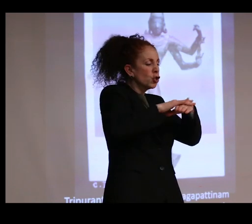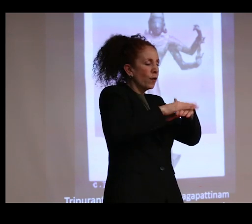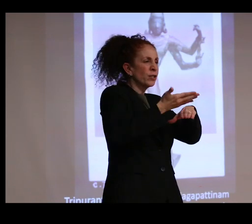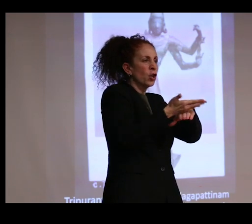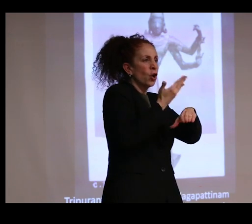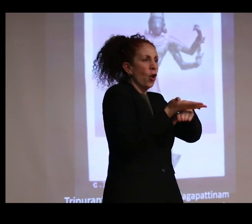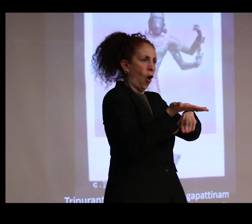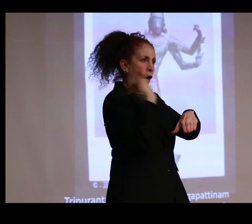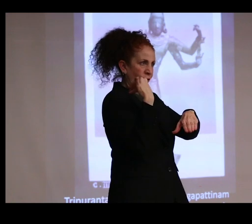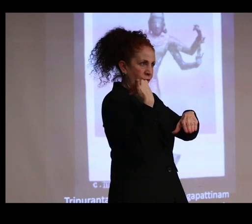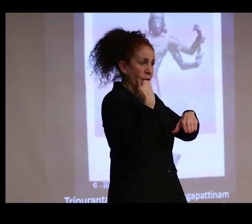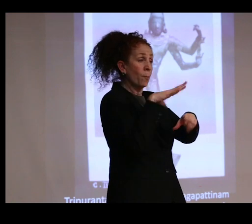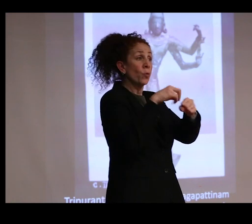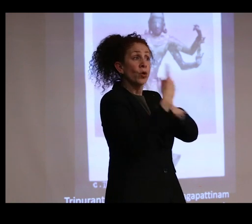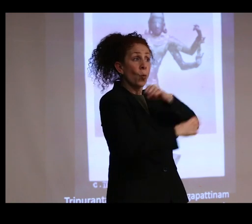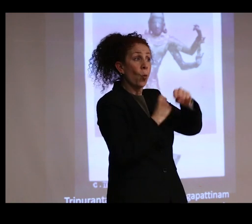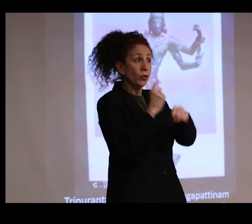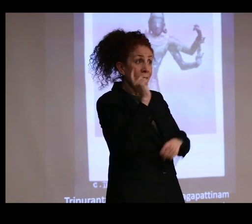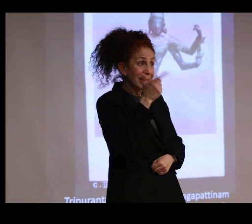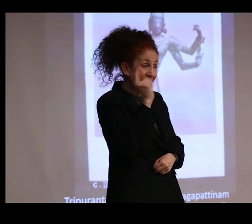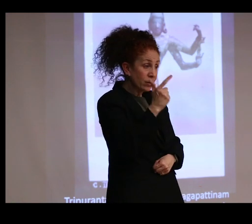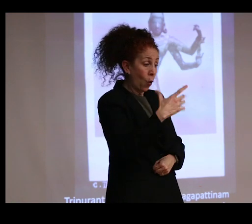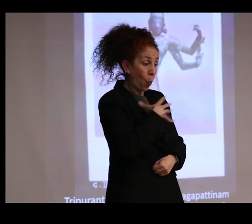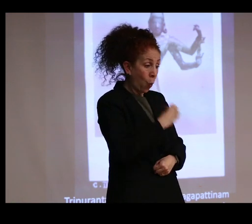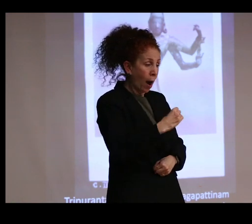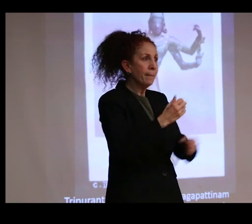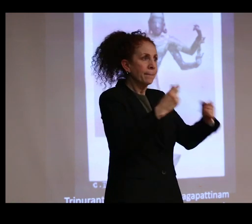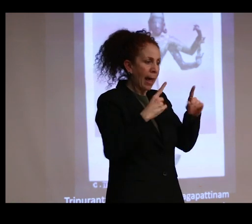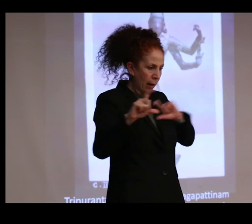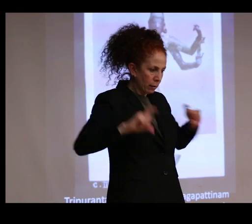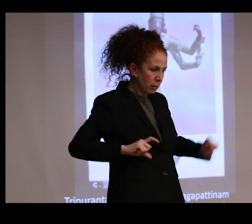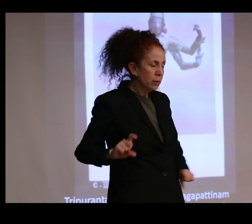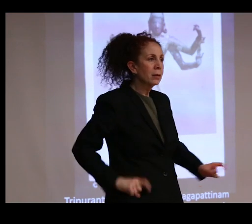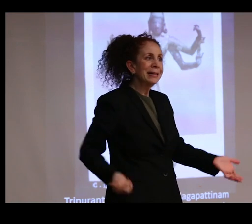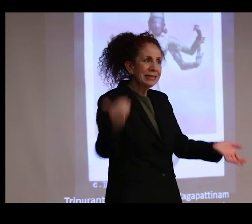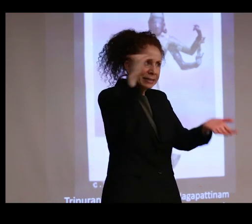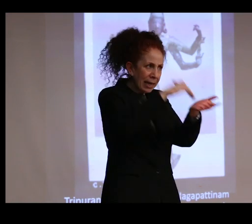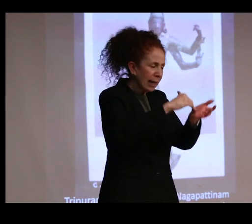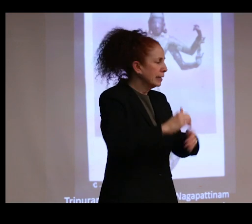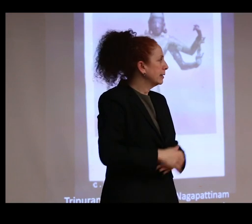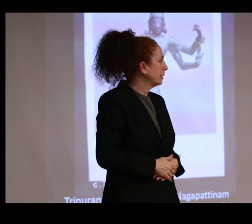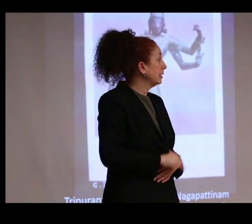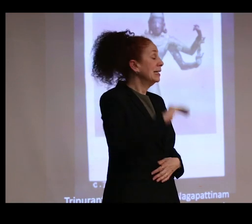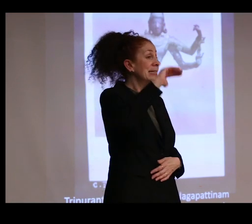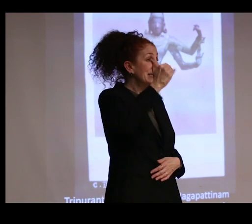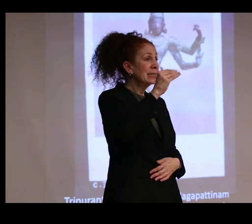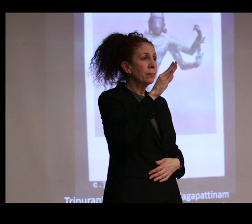But within a year of his work, the whitish green powder returned again. And it seemed that the bronzes were coming back